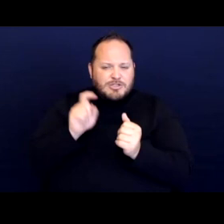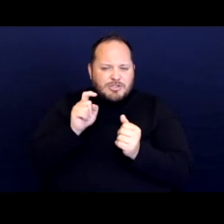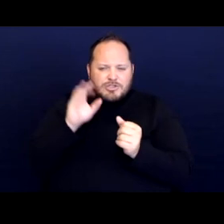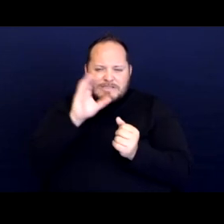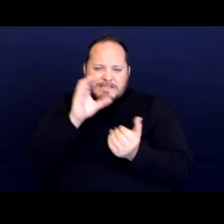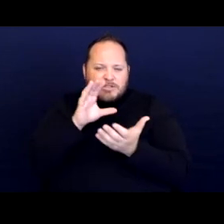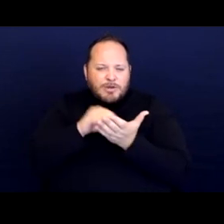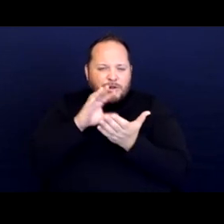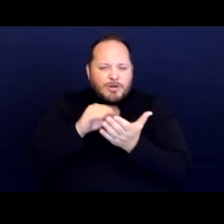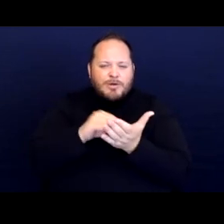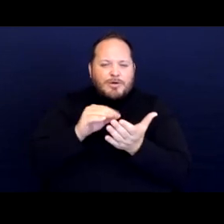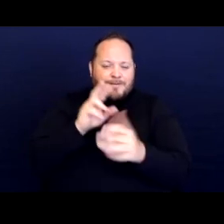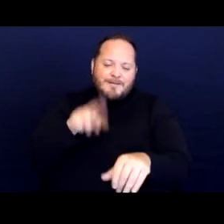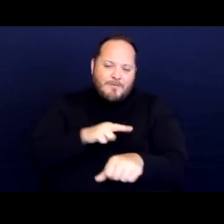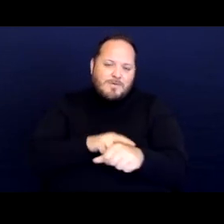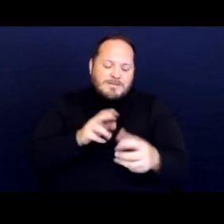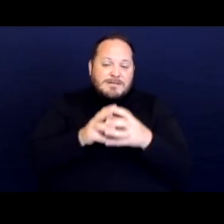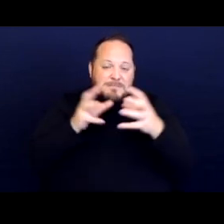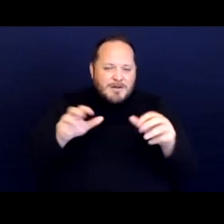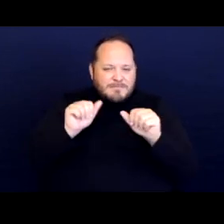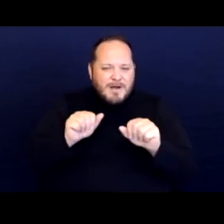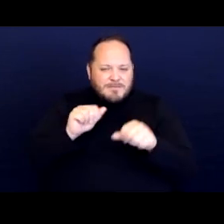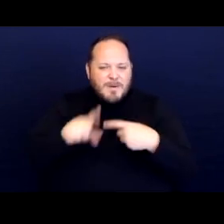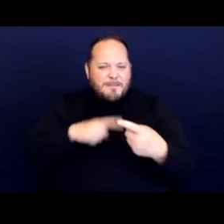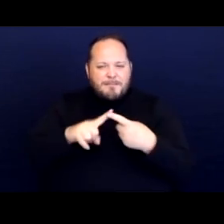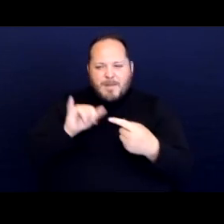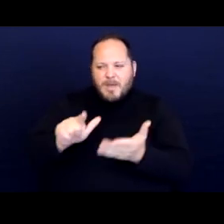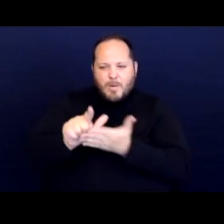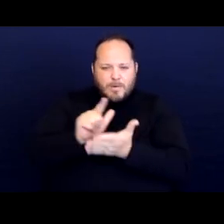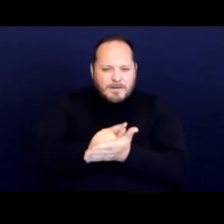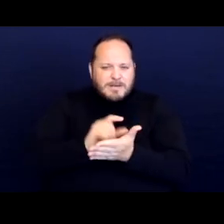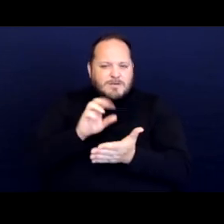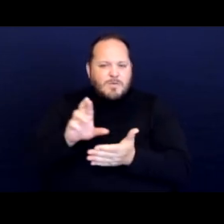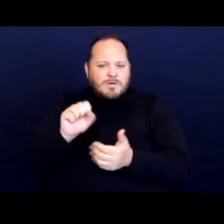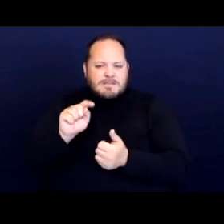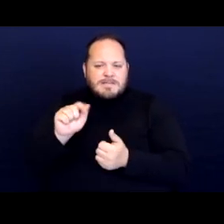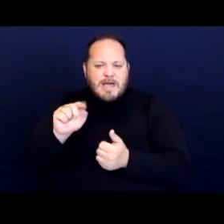as much as possible about the ordinance or statute that will be challenged.